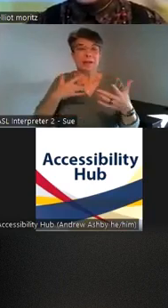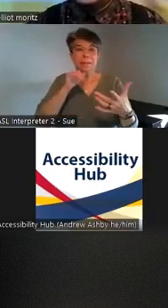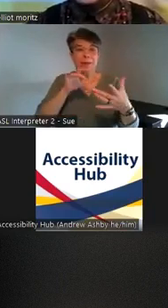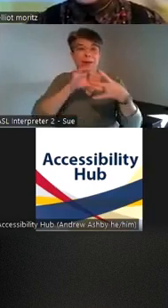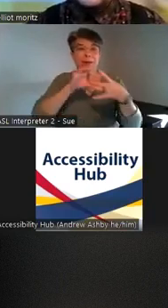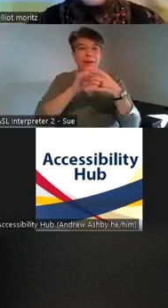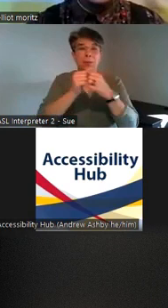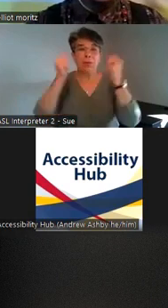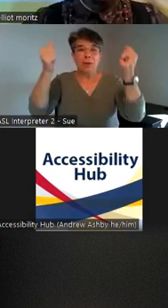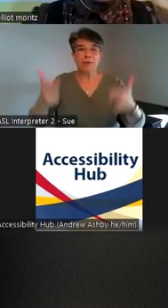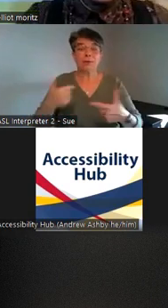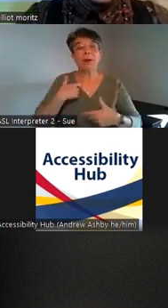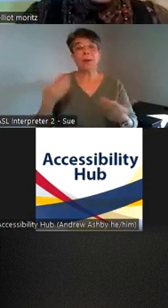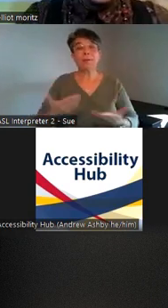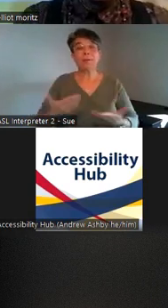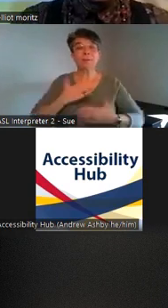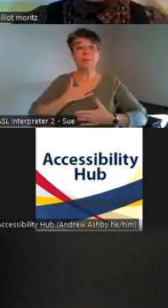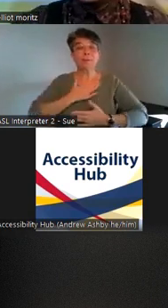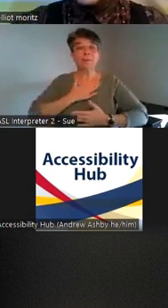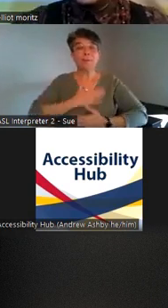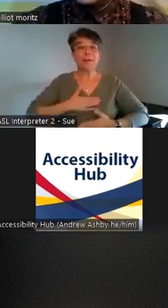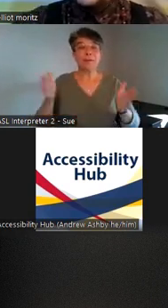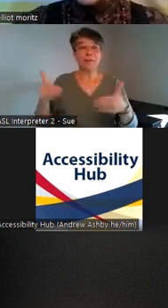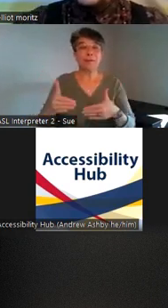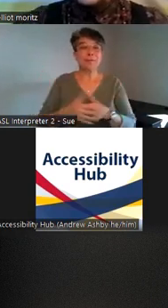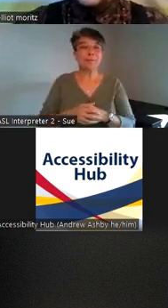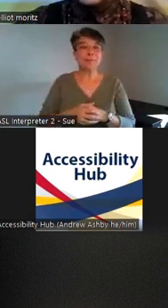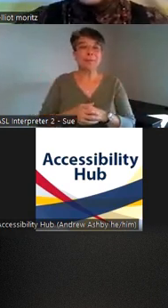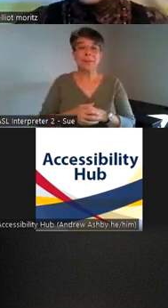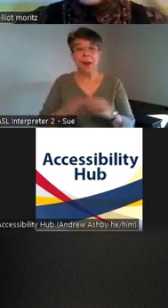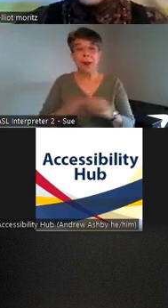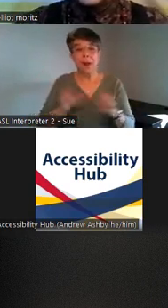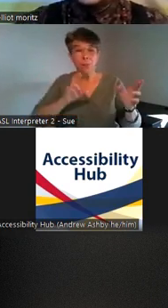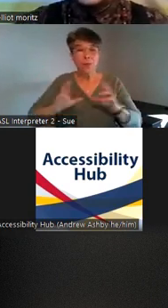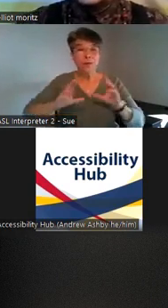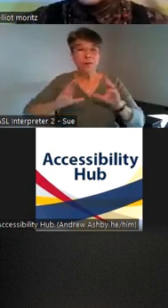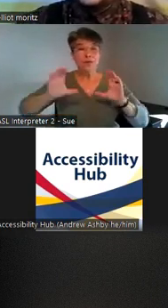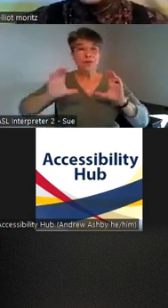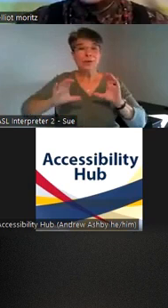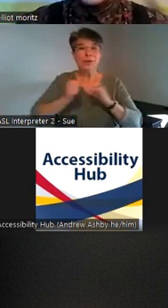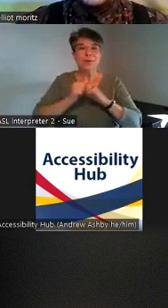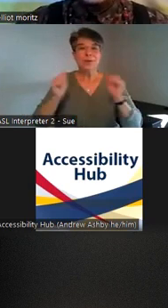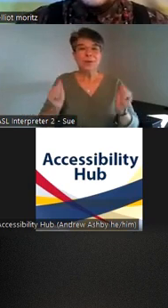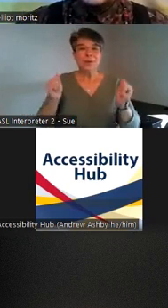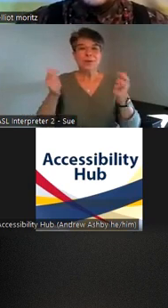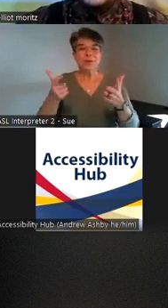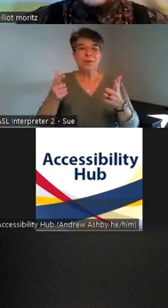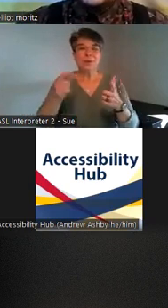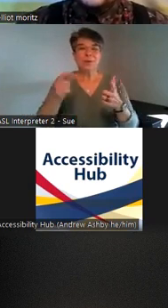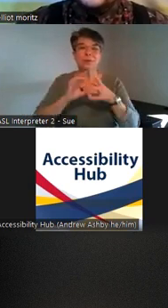living room um uh ready to chat to you all about disability and queerness and my experience within